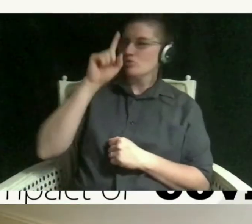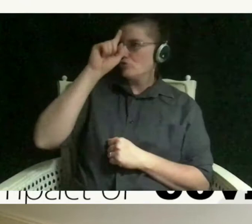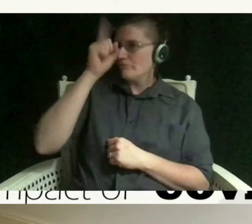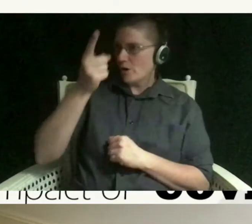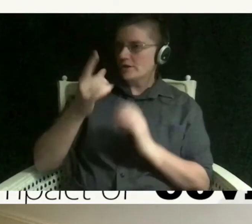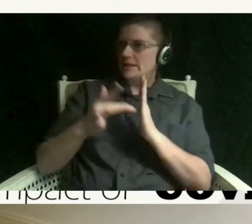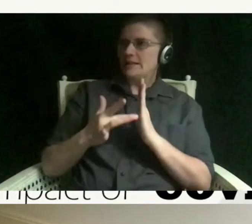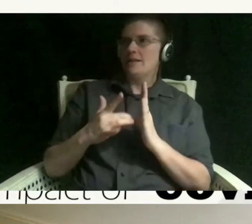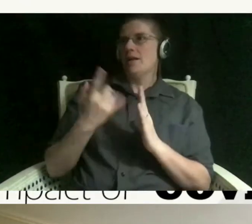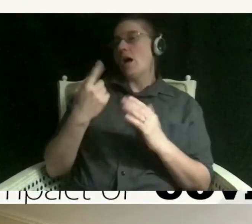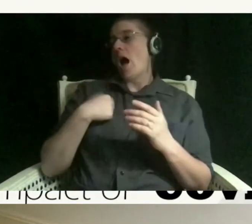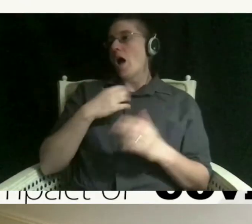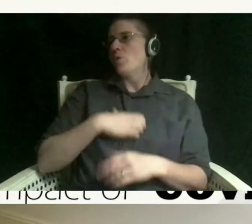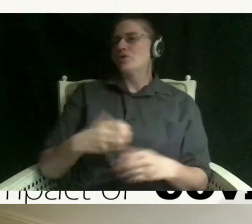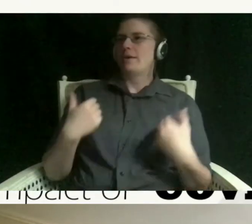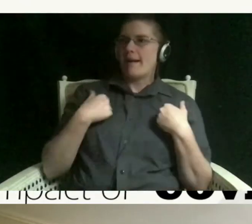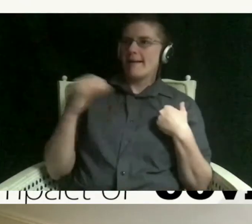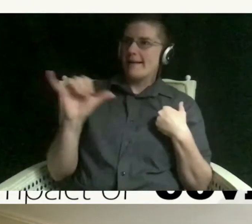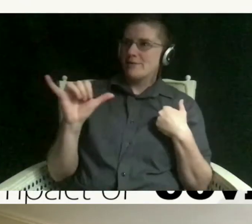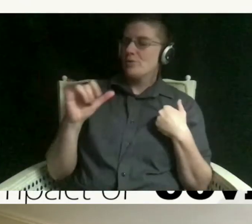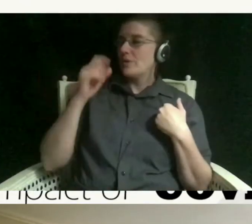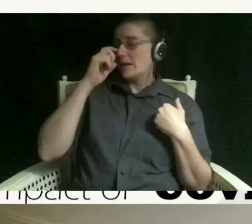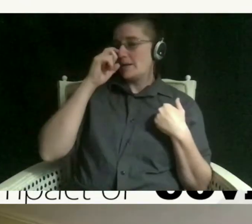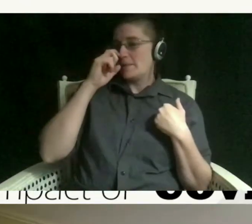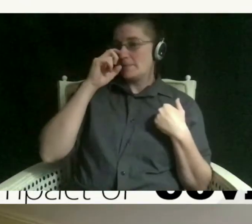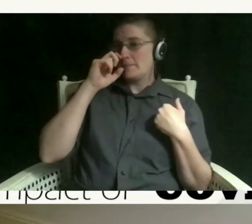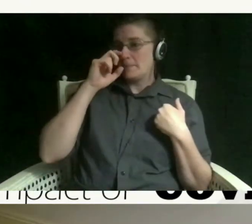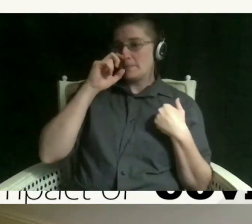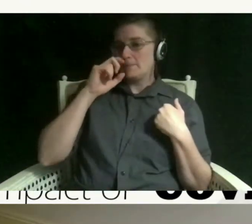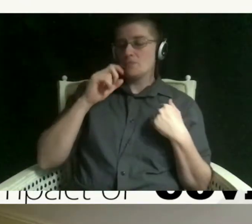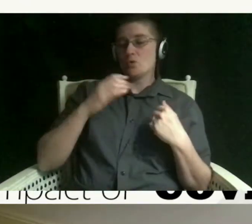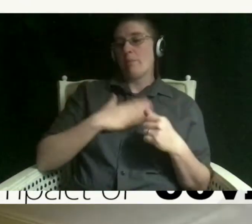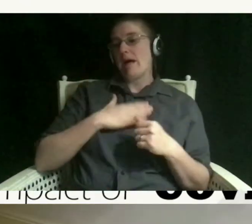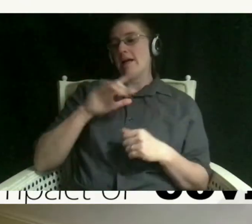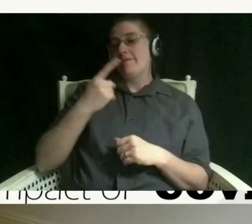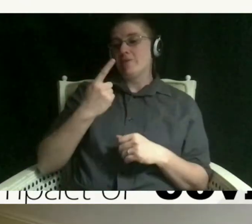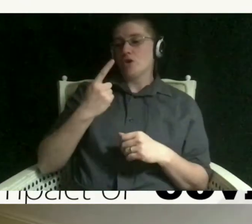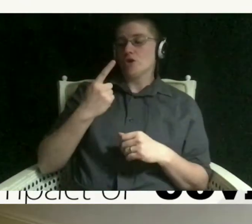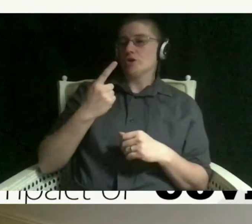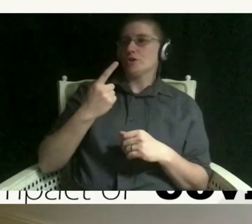i had too because um even though my first loss which was in september of last year